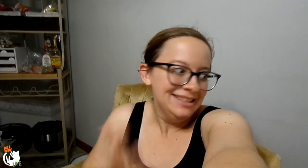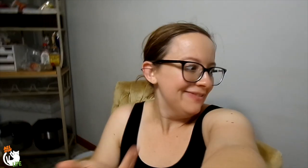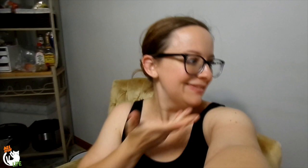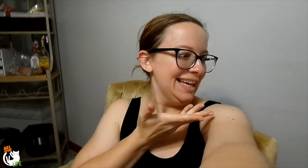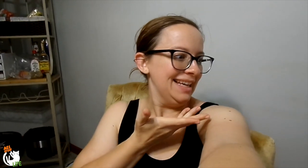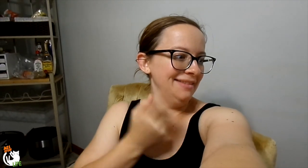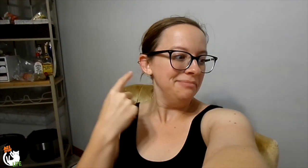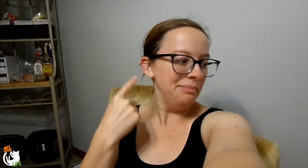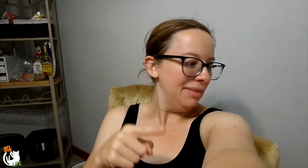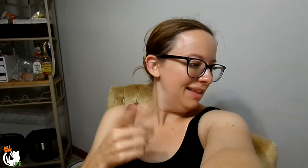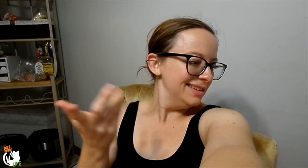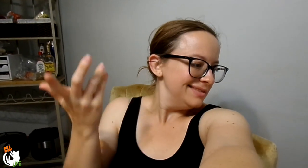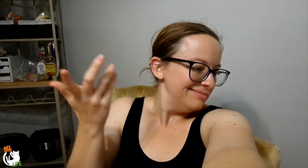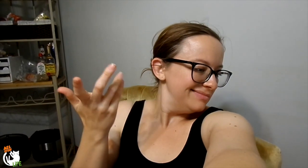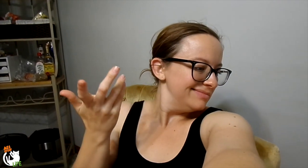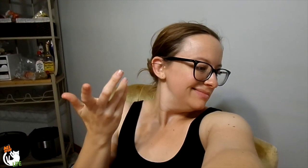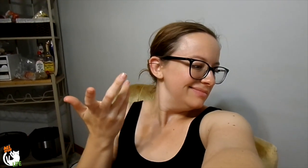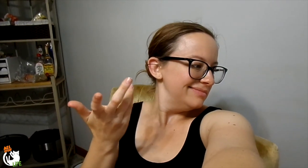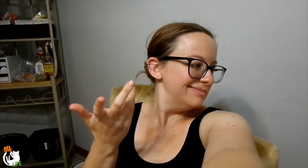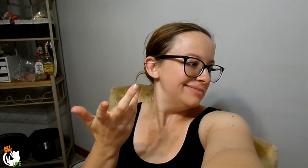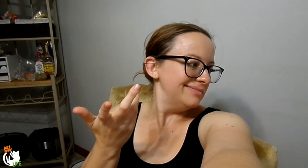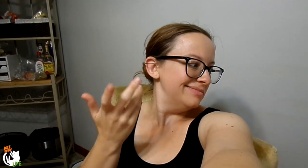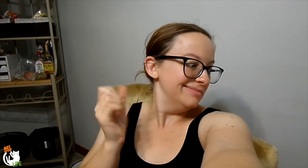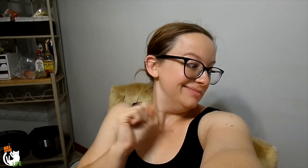I mean it looks fine! Plus...